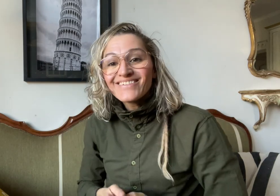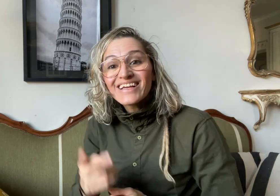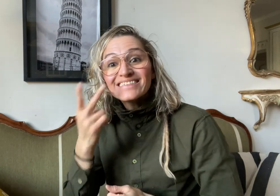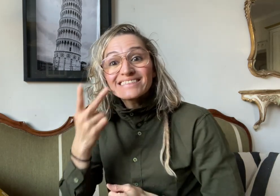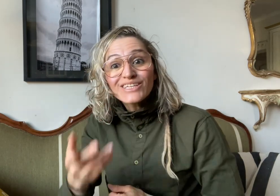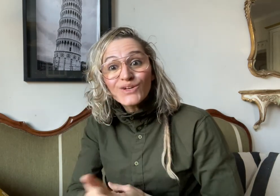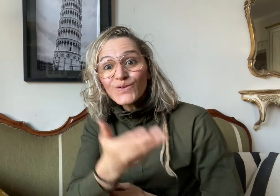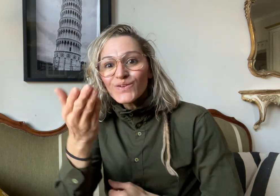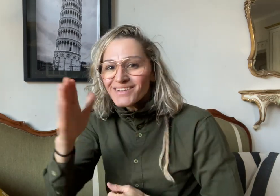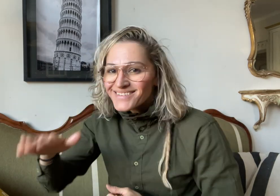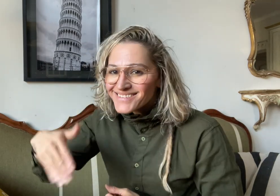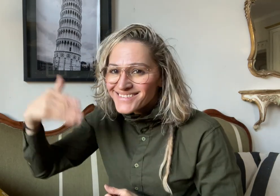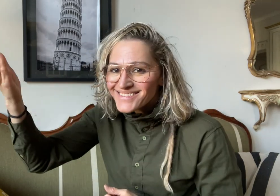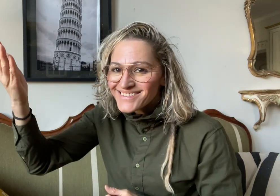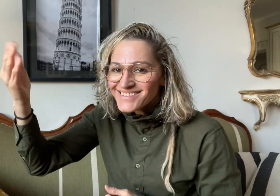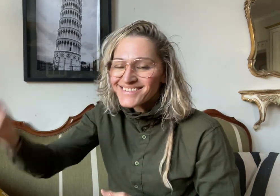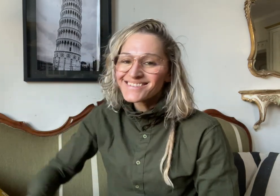See you next time!